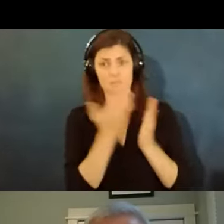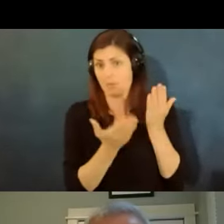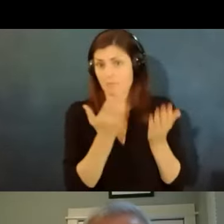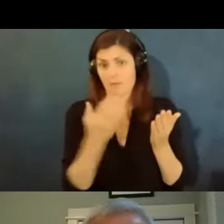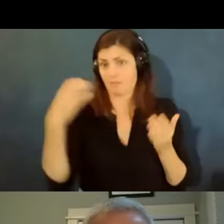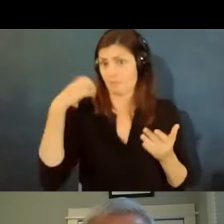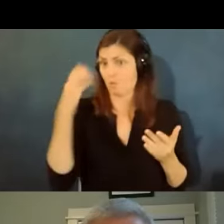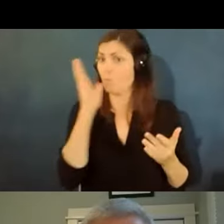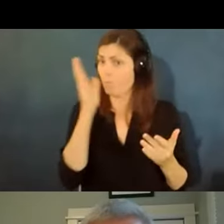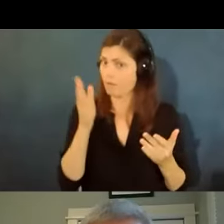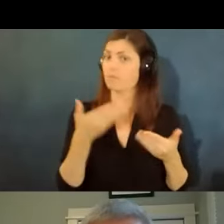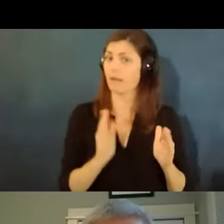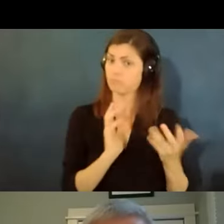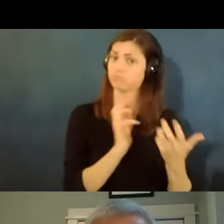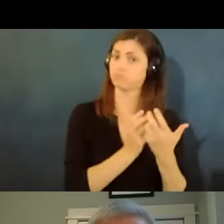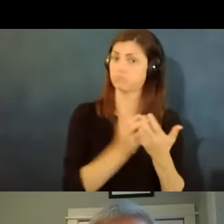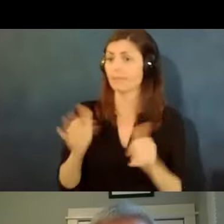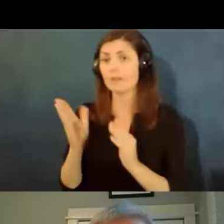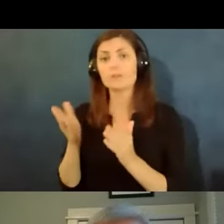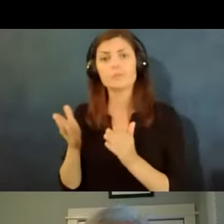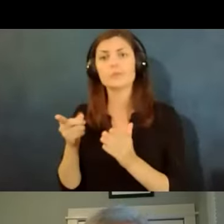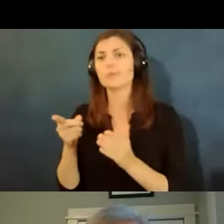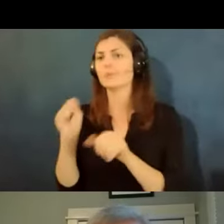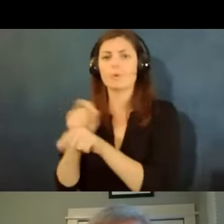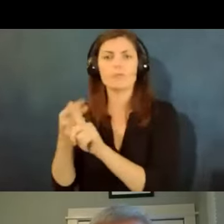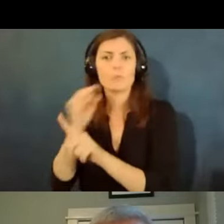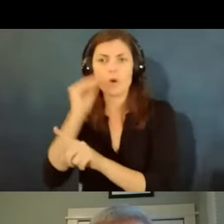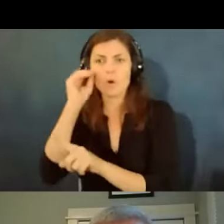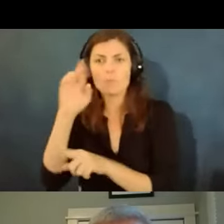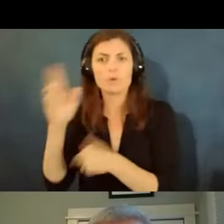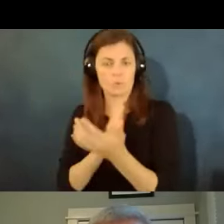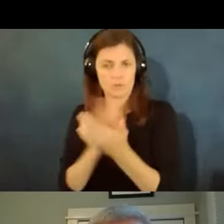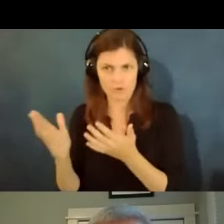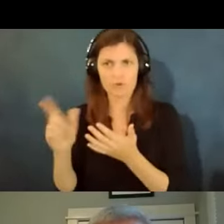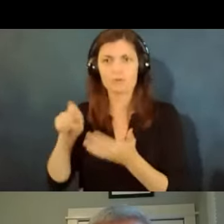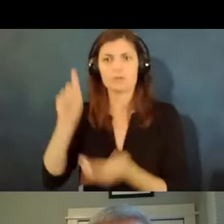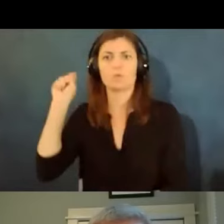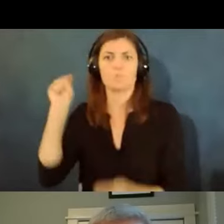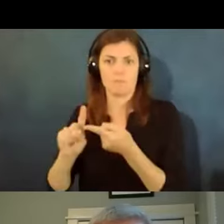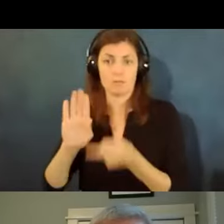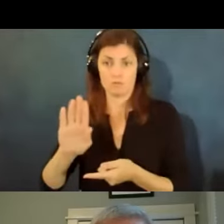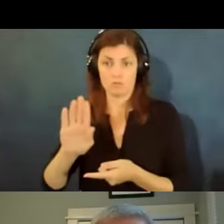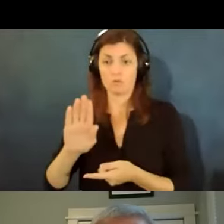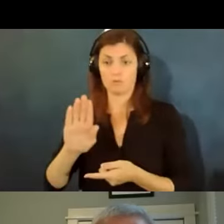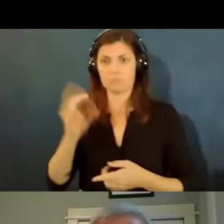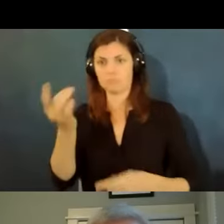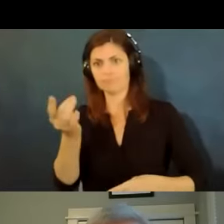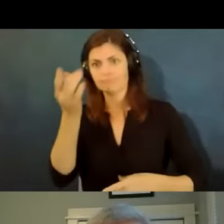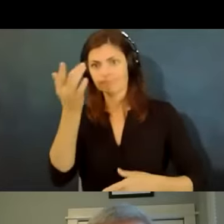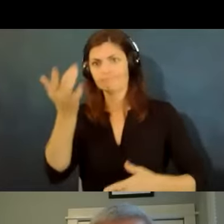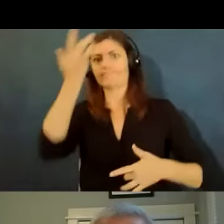to let you work from home or whatever else needs to happen to minimize the risk to the grandparent